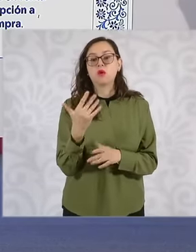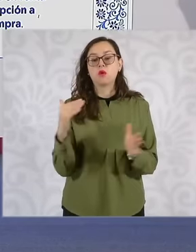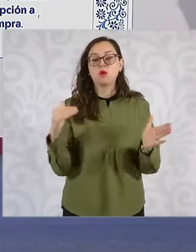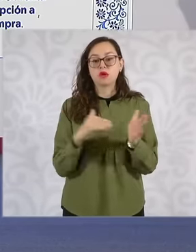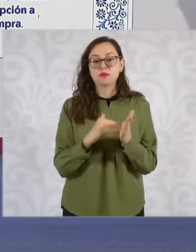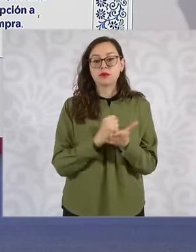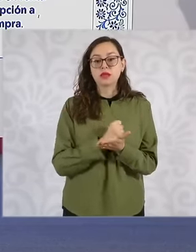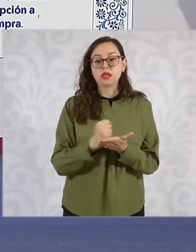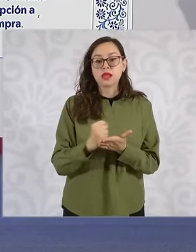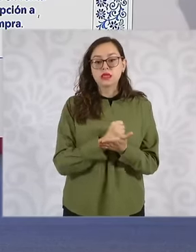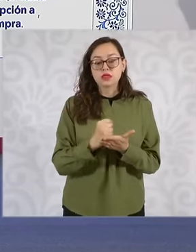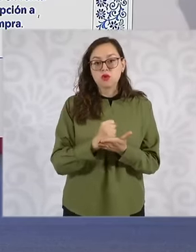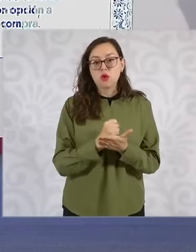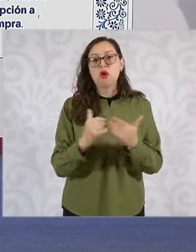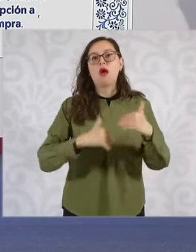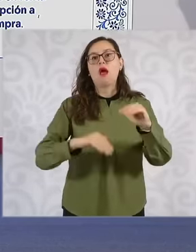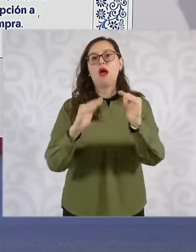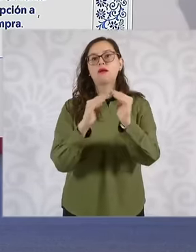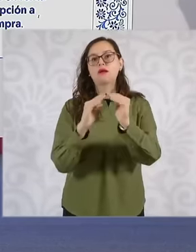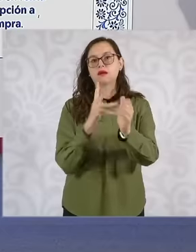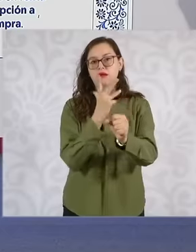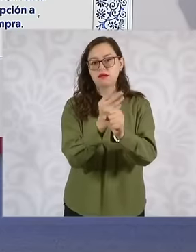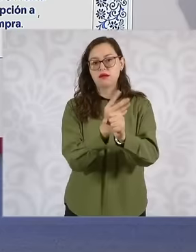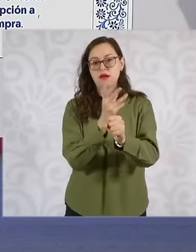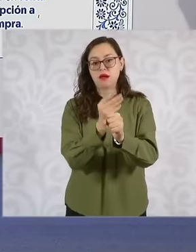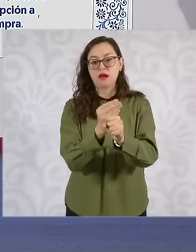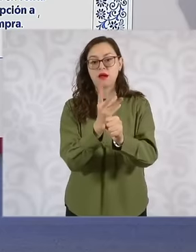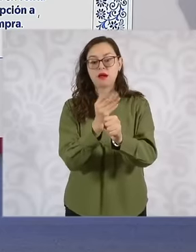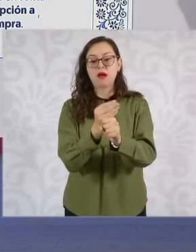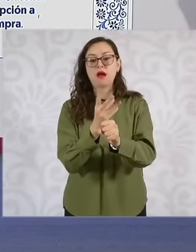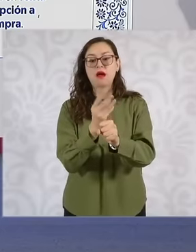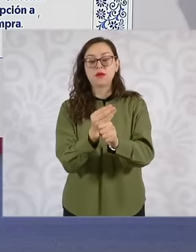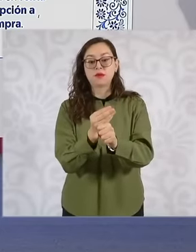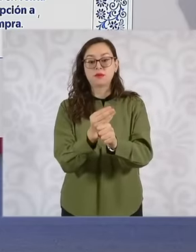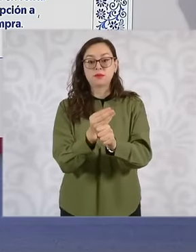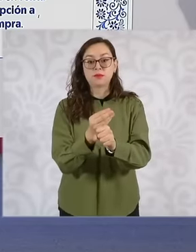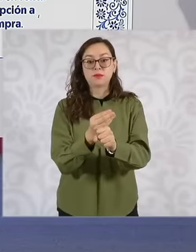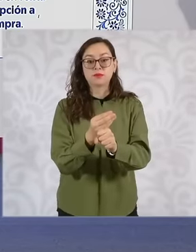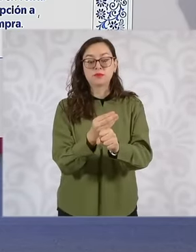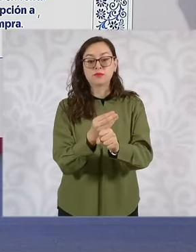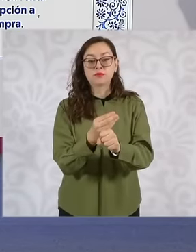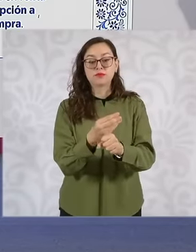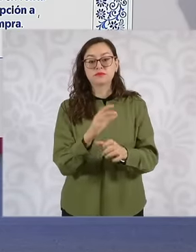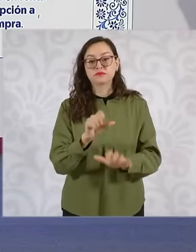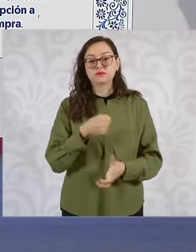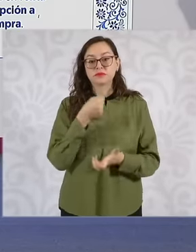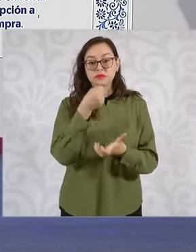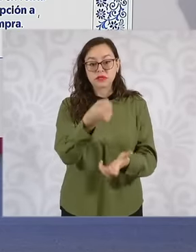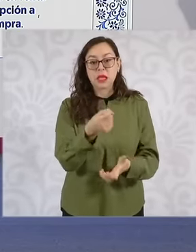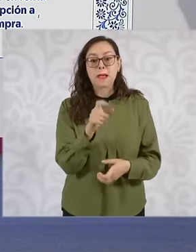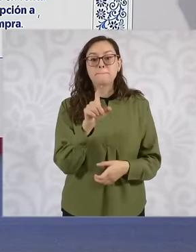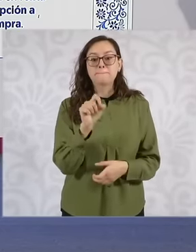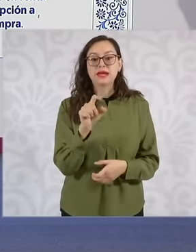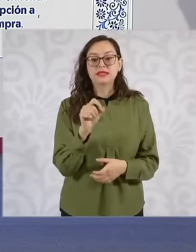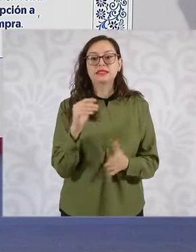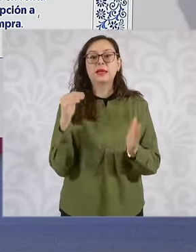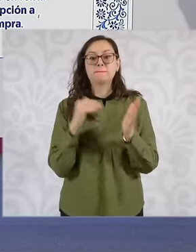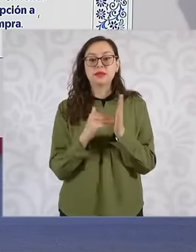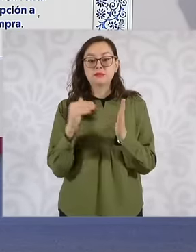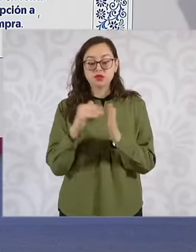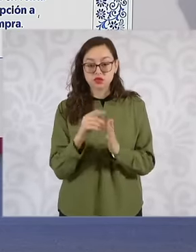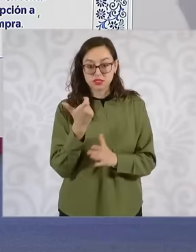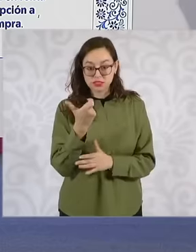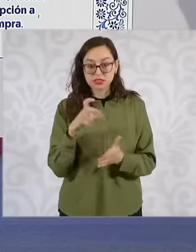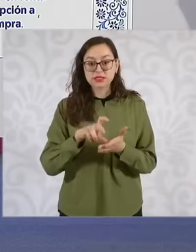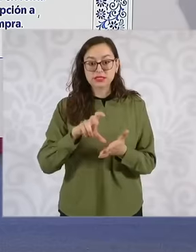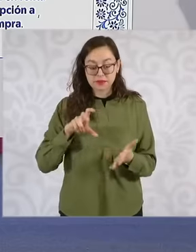improvement an estimated investment of 20,000 million pesos This will be additional to the